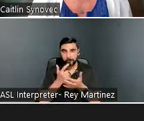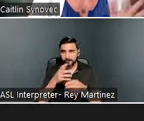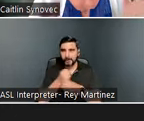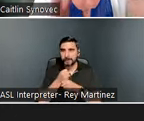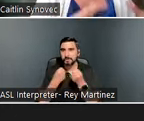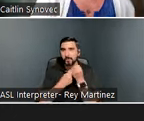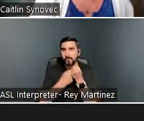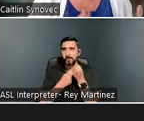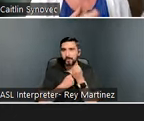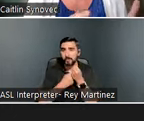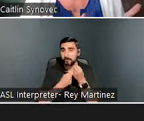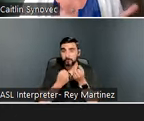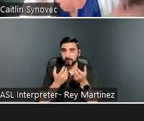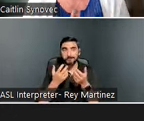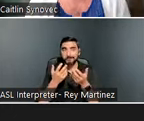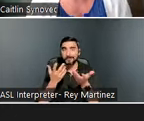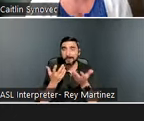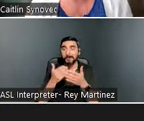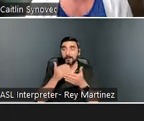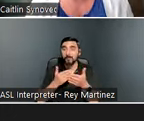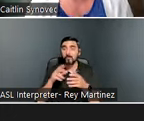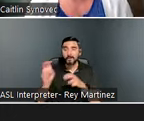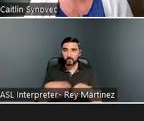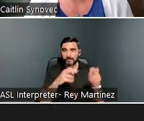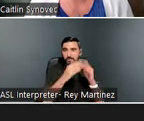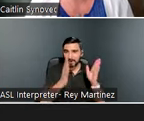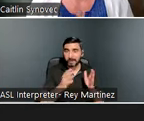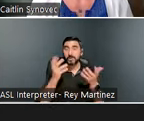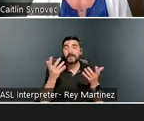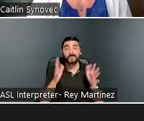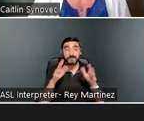need before they transition into housing and once they have transitioned into housing.